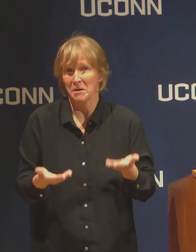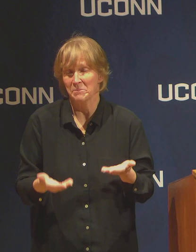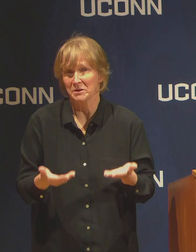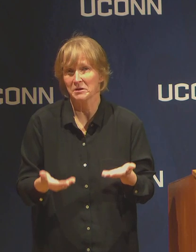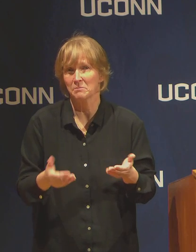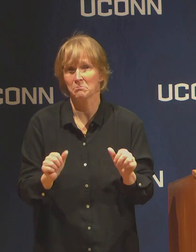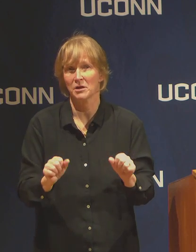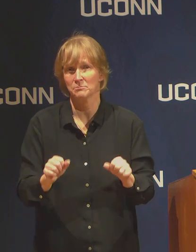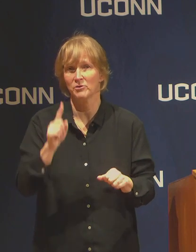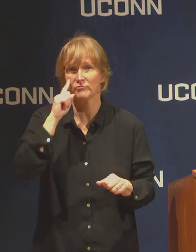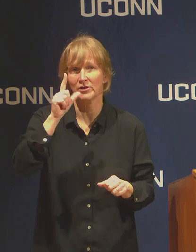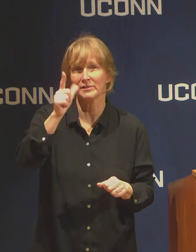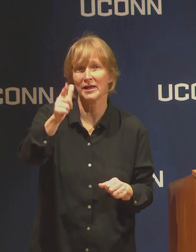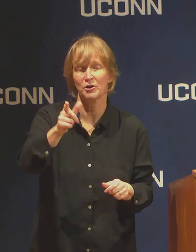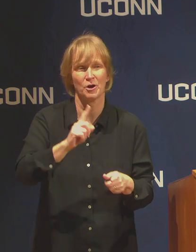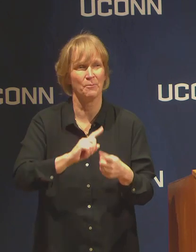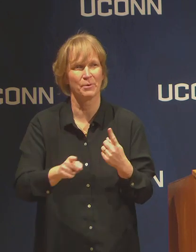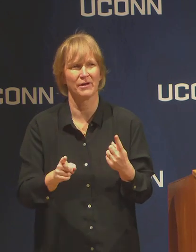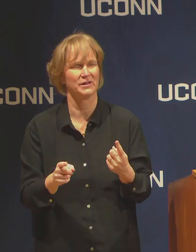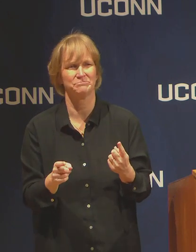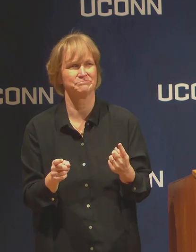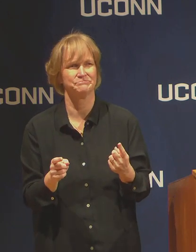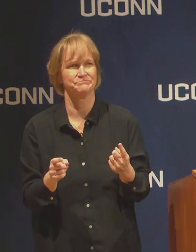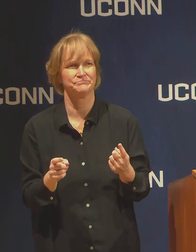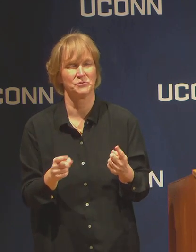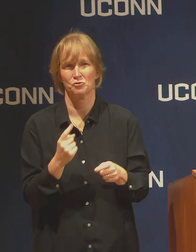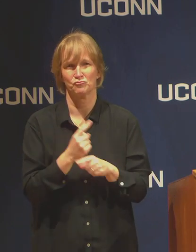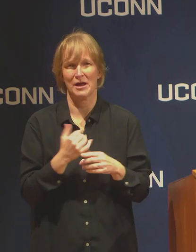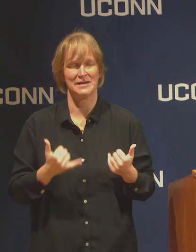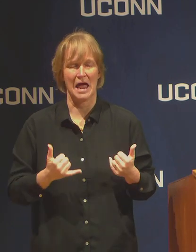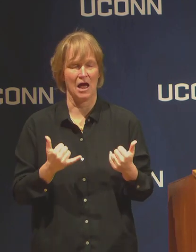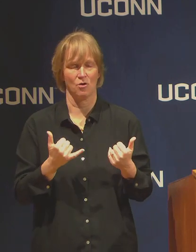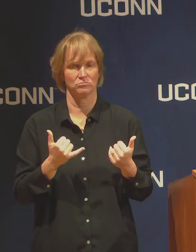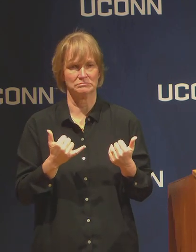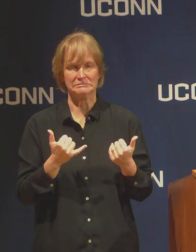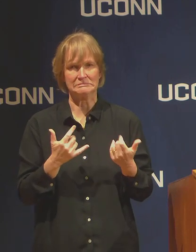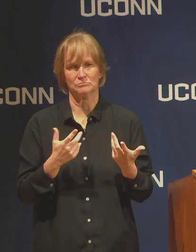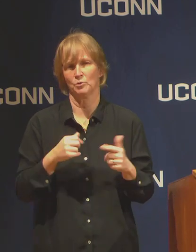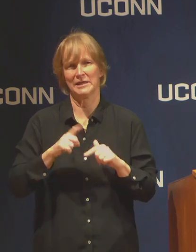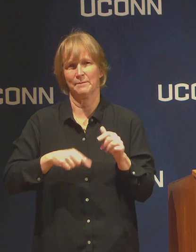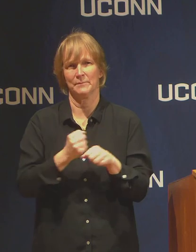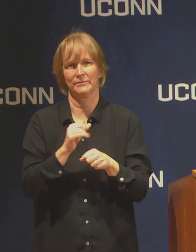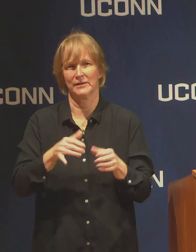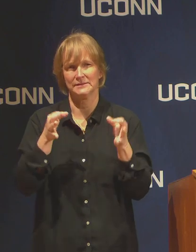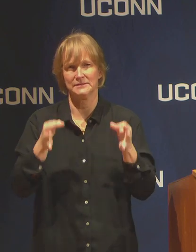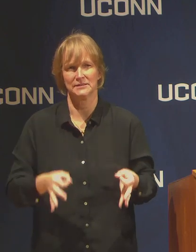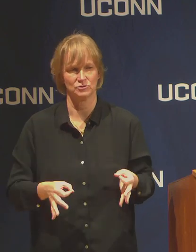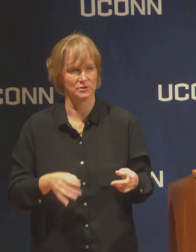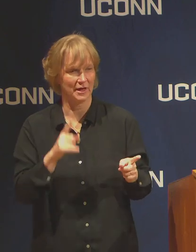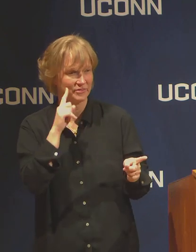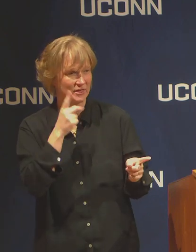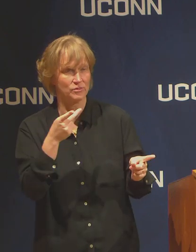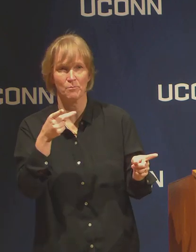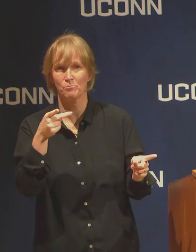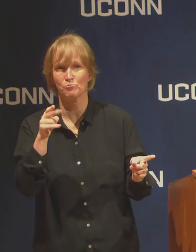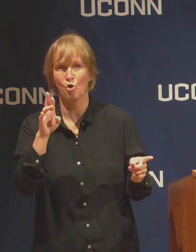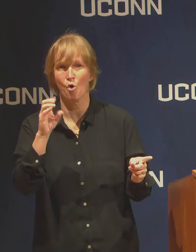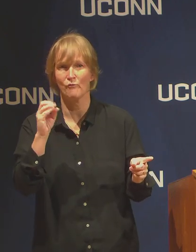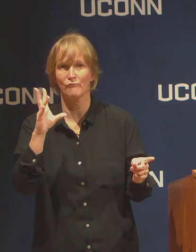but now it seems quite premature. I think our provost would like to make a comment on that.